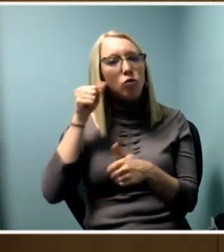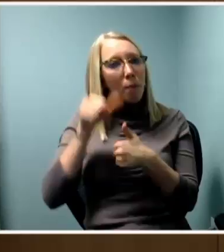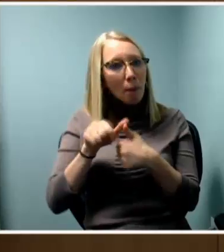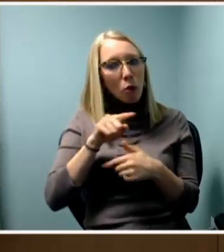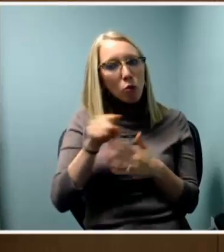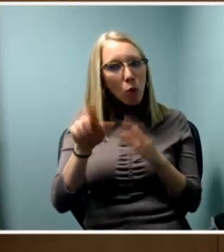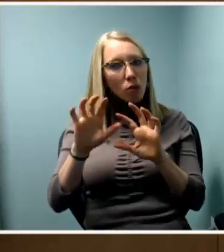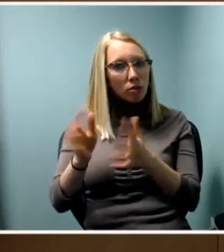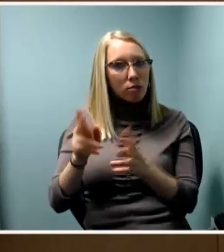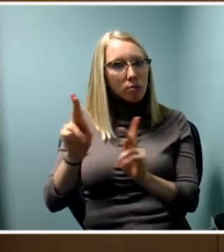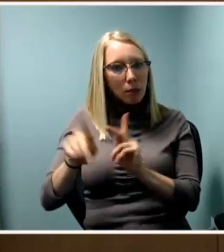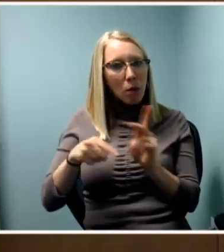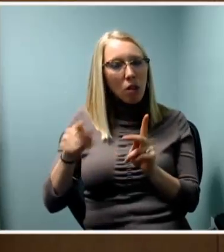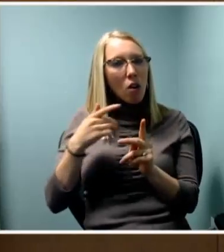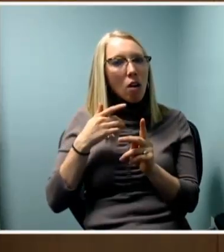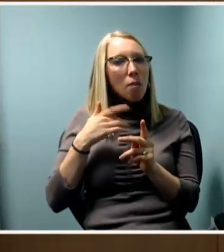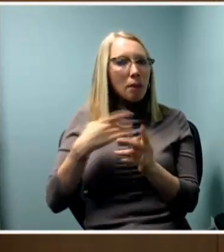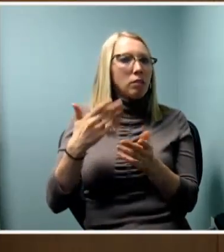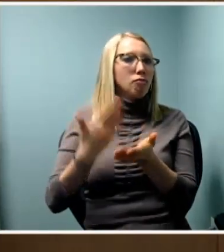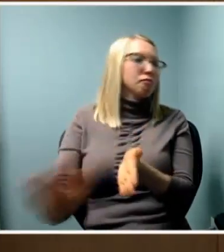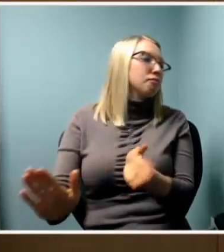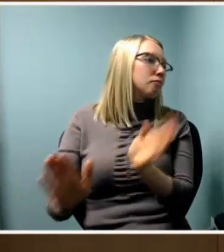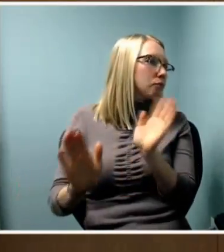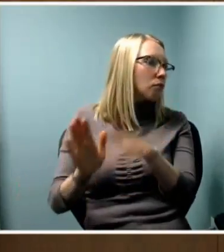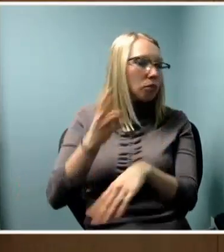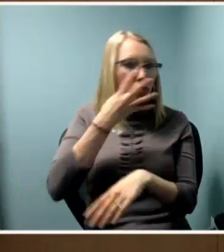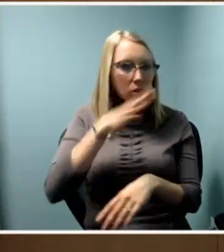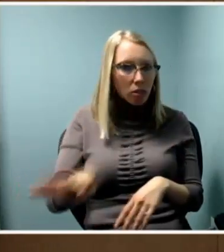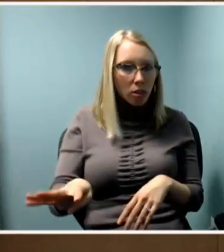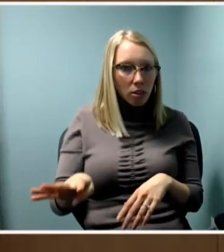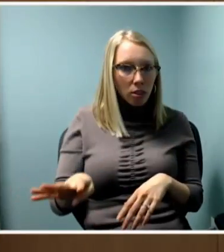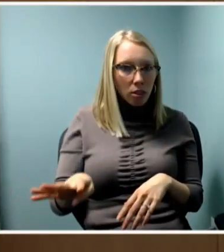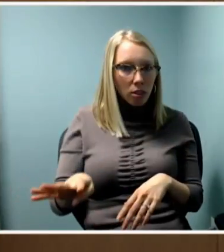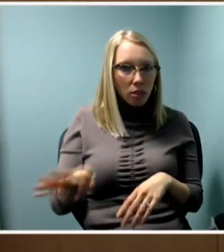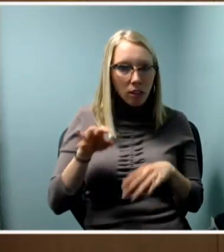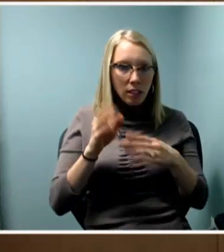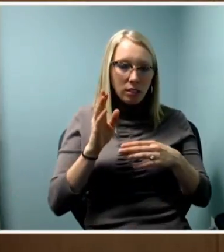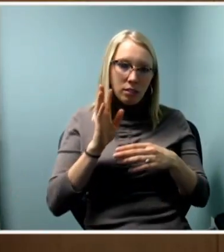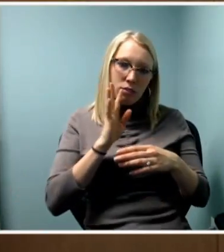forgotten about in the spectrum of disability but we talked--